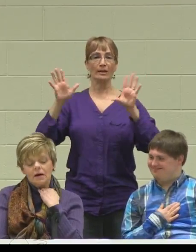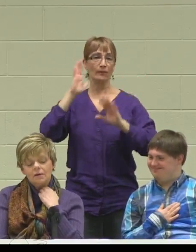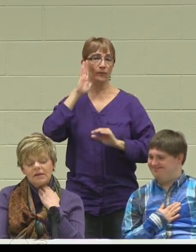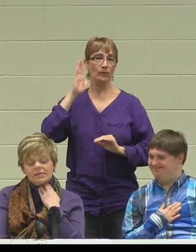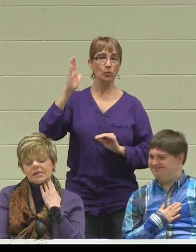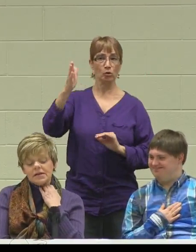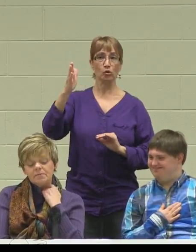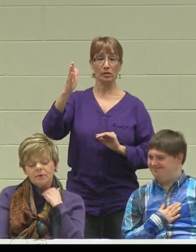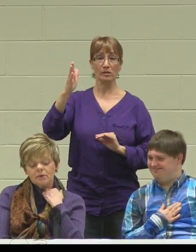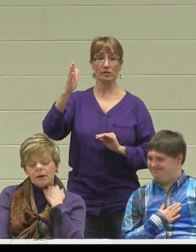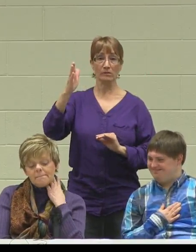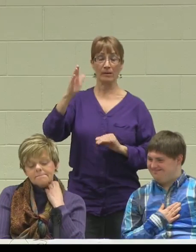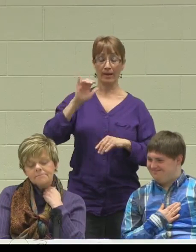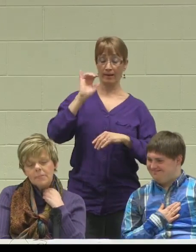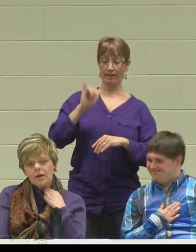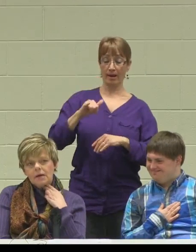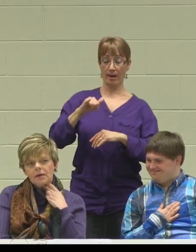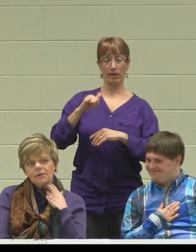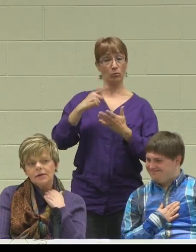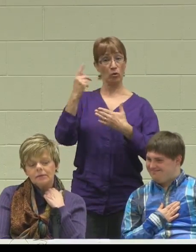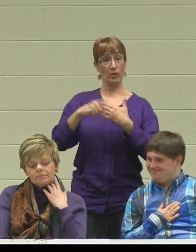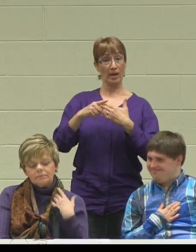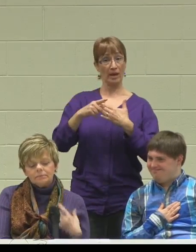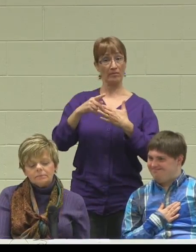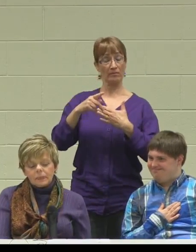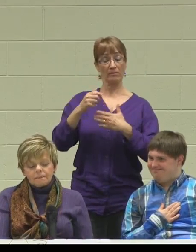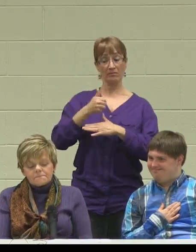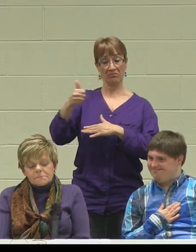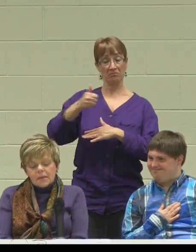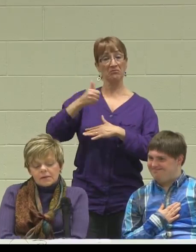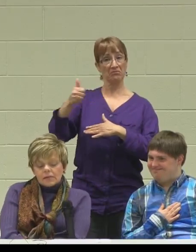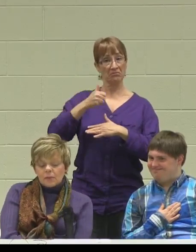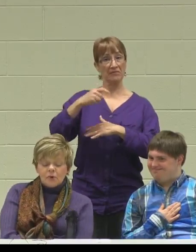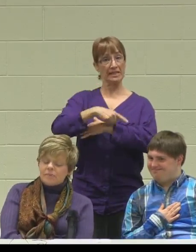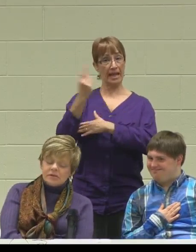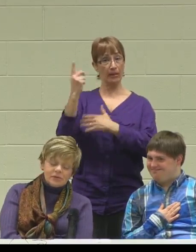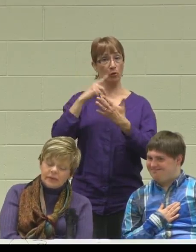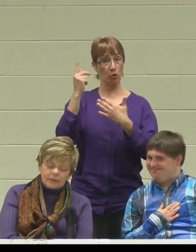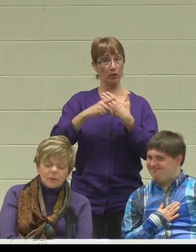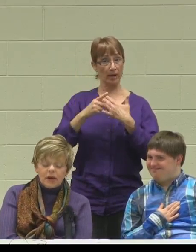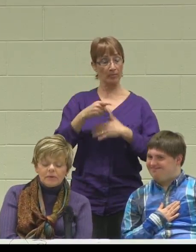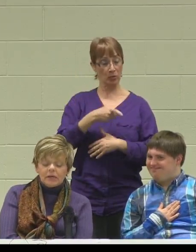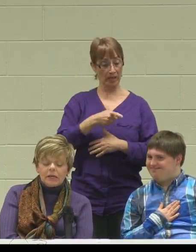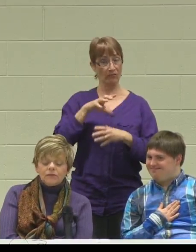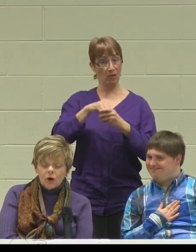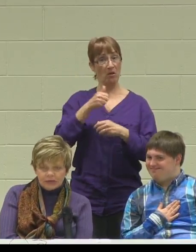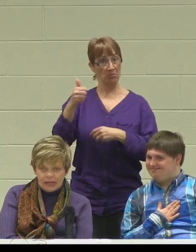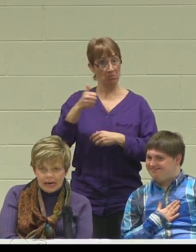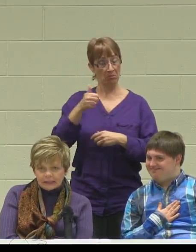It is a day program, and we have been involved in that